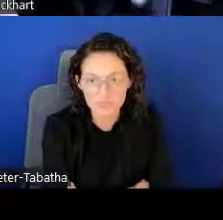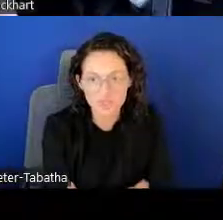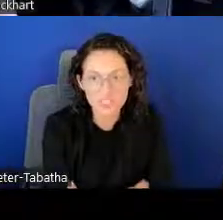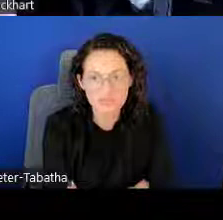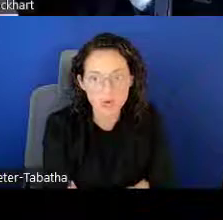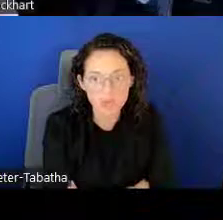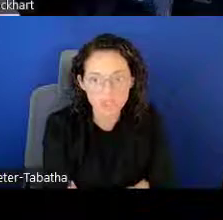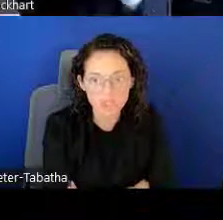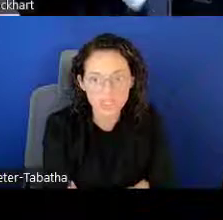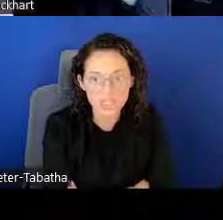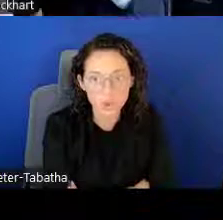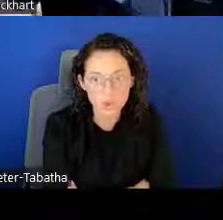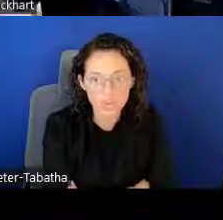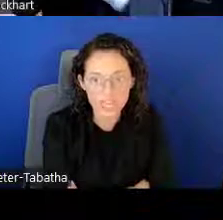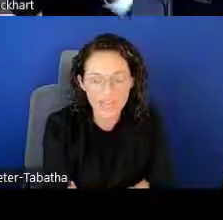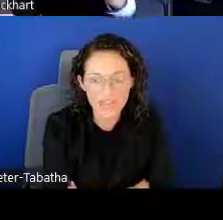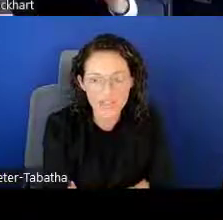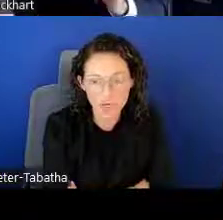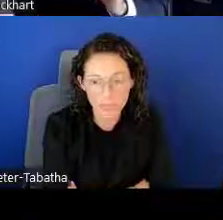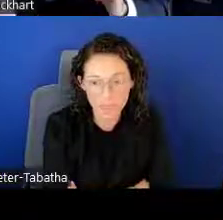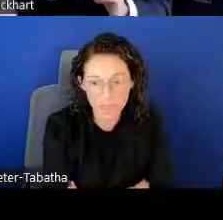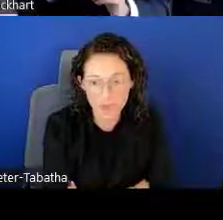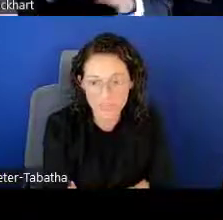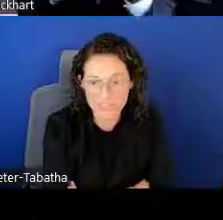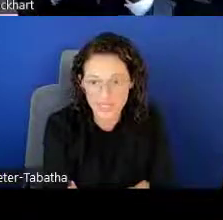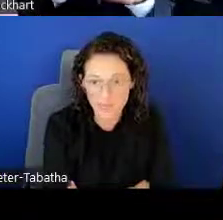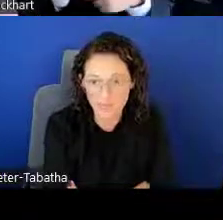The two smaller, the gold and the dark blue at the top,